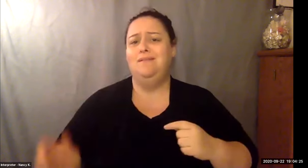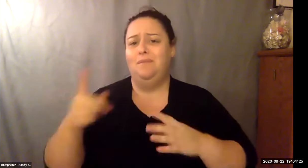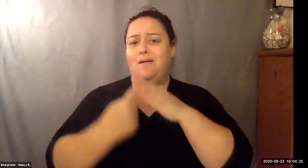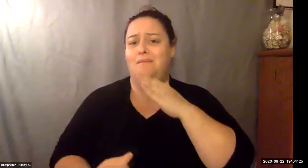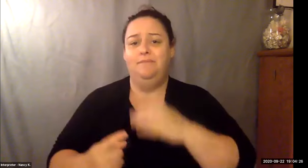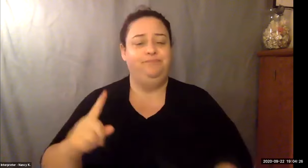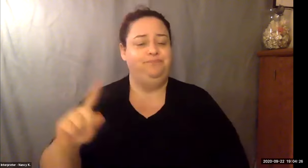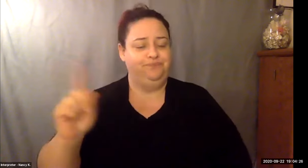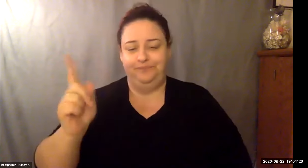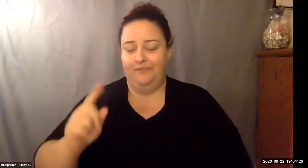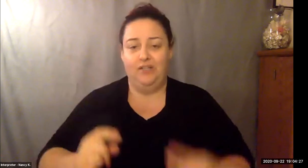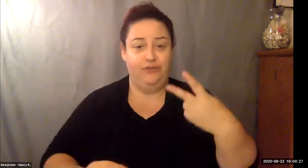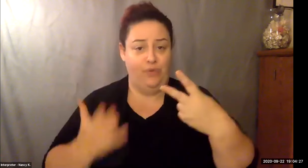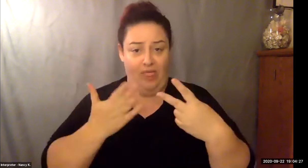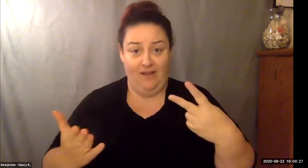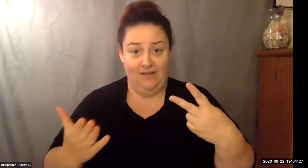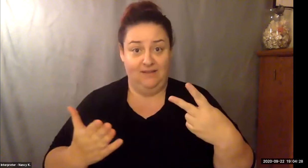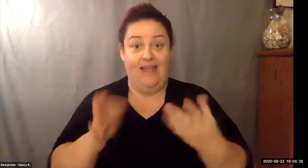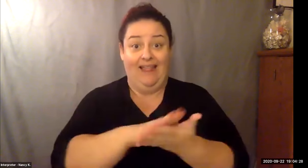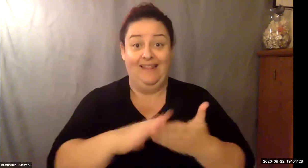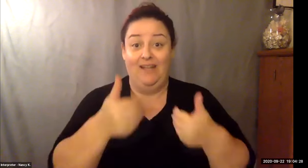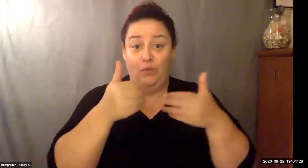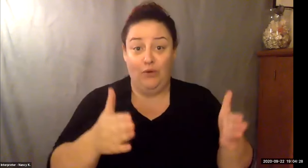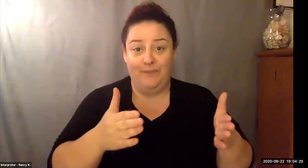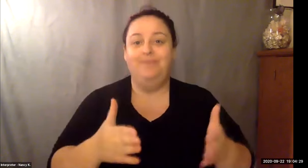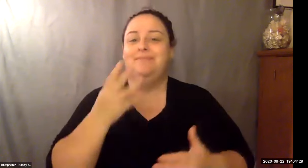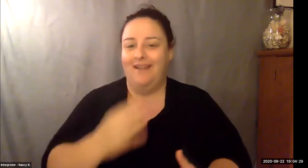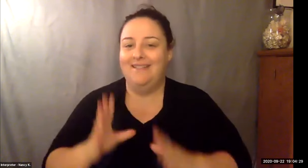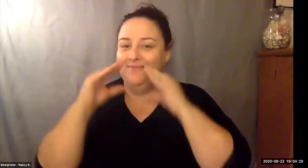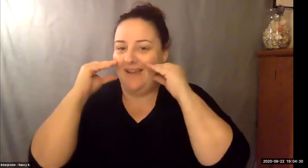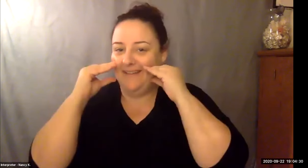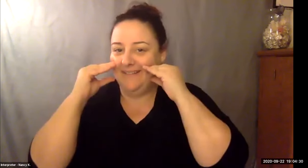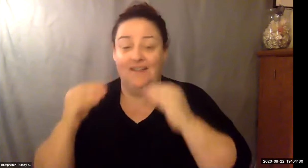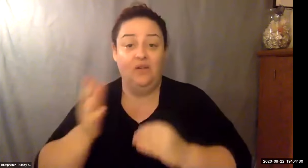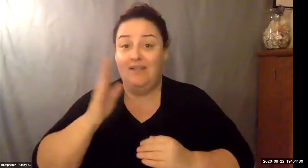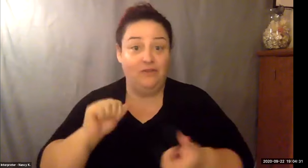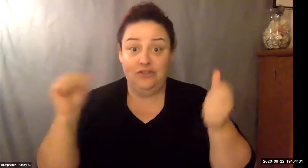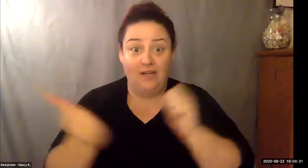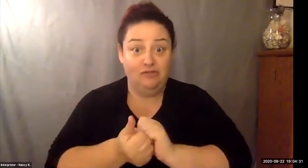Keith Wolling: So we have the mentorship program there, Scott. You can also go on the website. This call USA, they're out of Washington, DC.